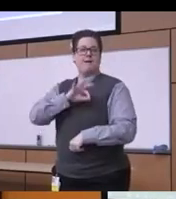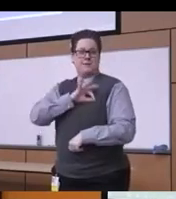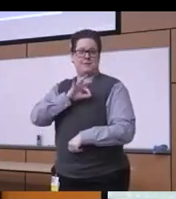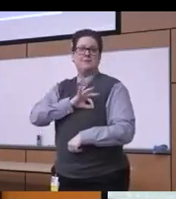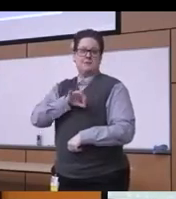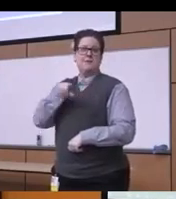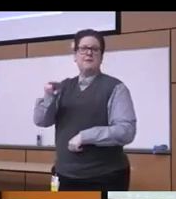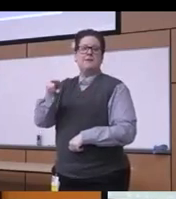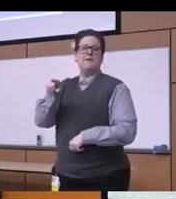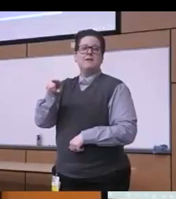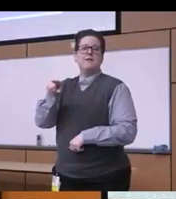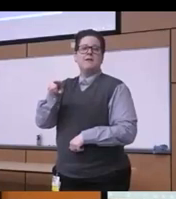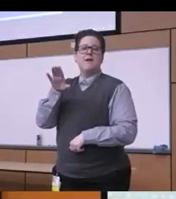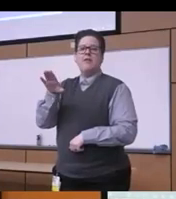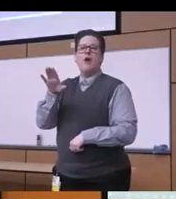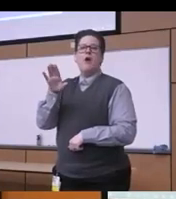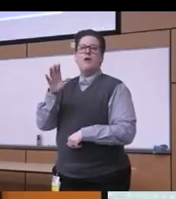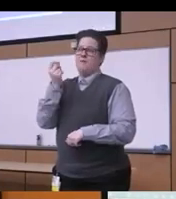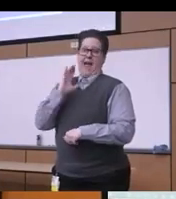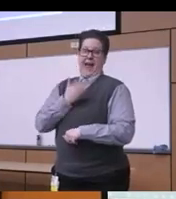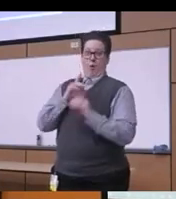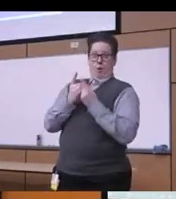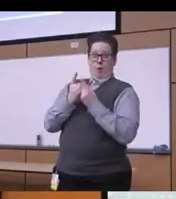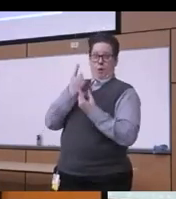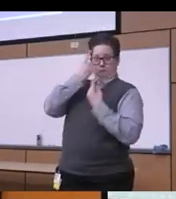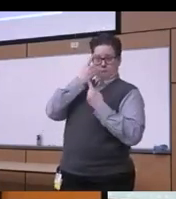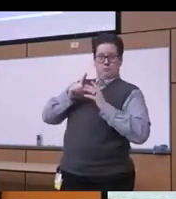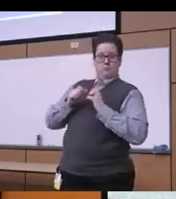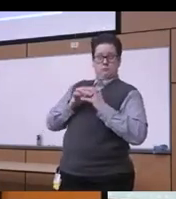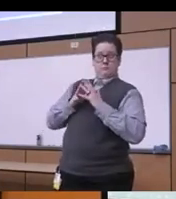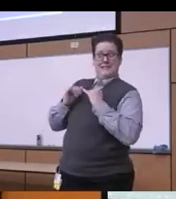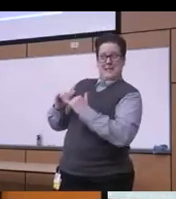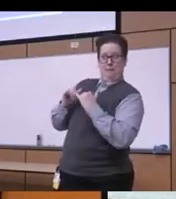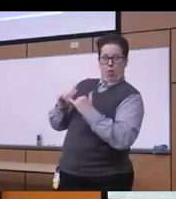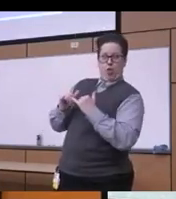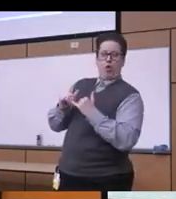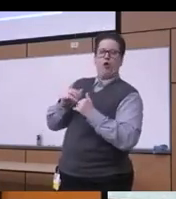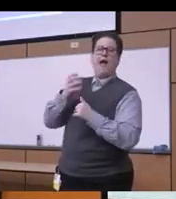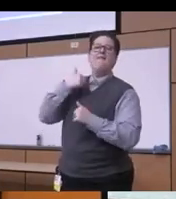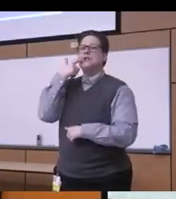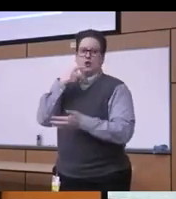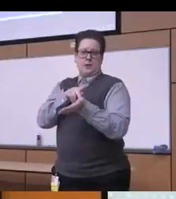department is considering starting a fellowship program in addiction Psychiatry as well so